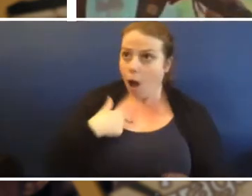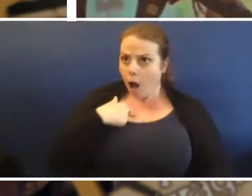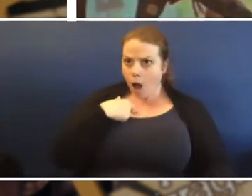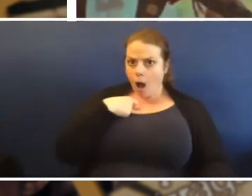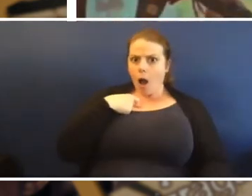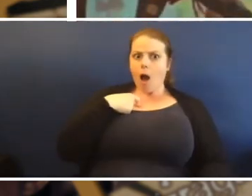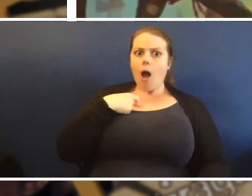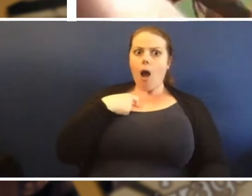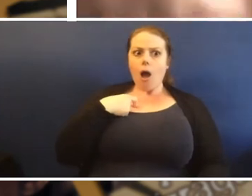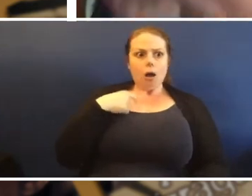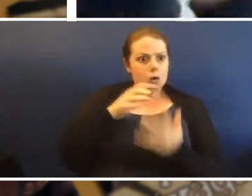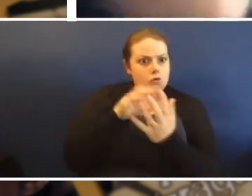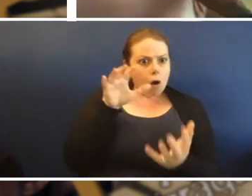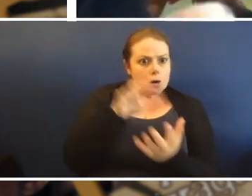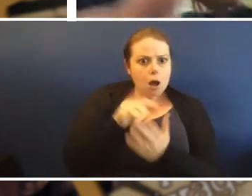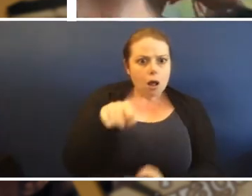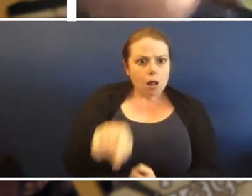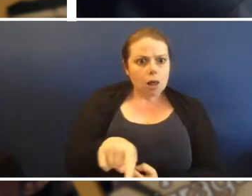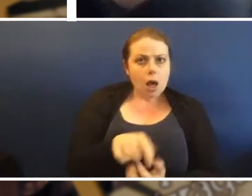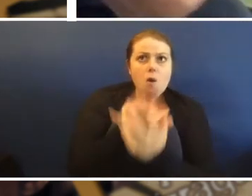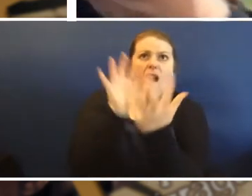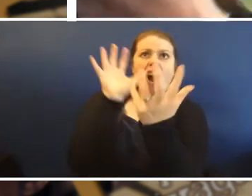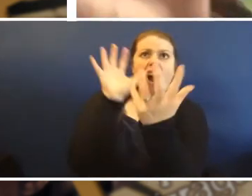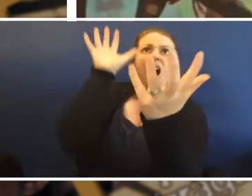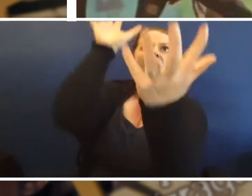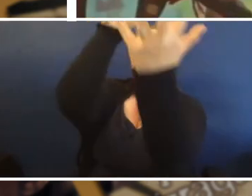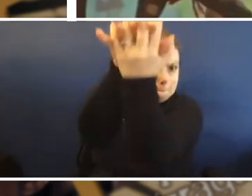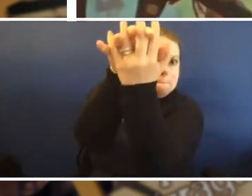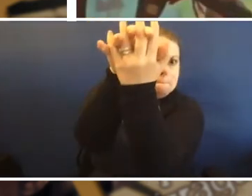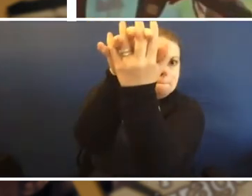The crocodile leapt up and just like that.